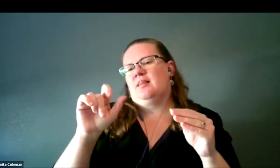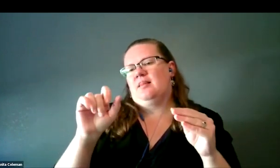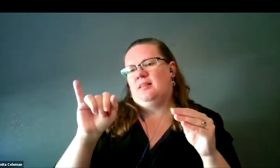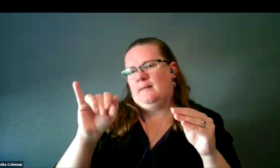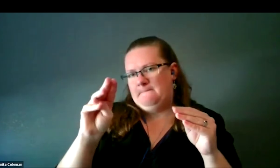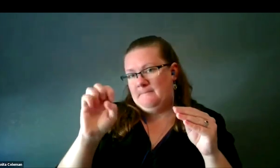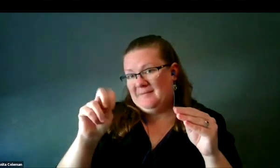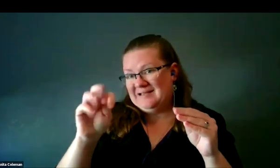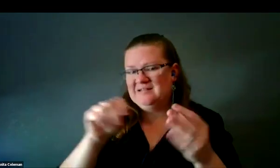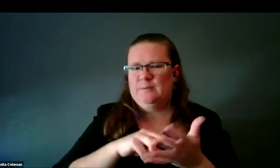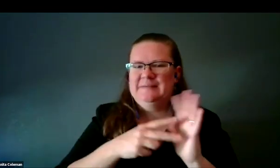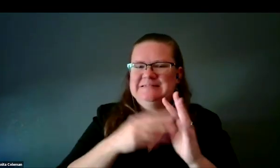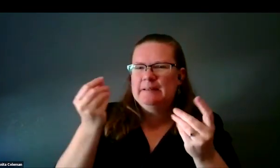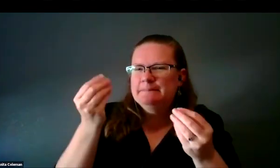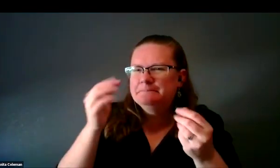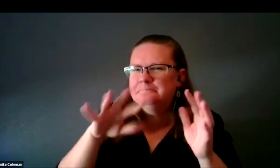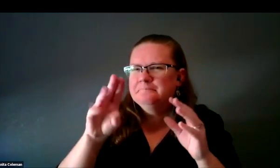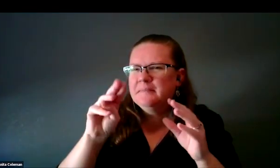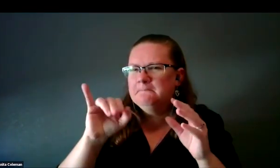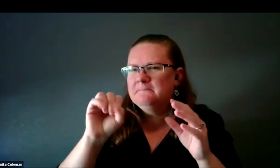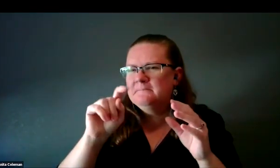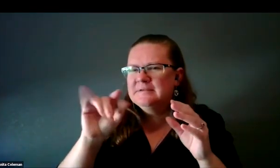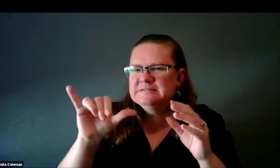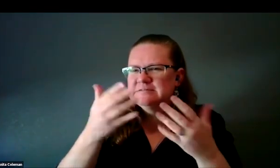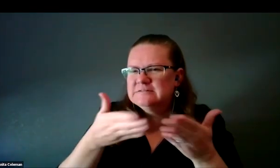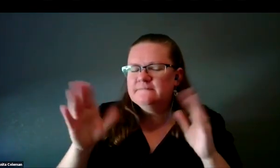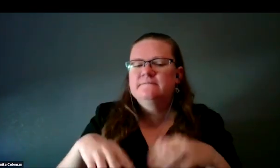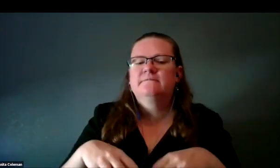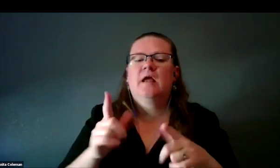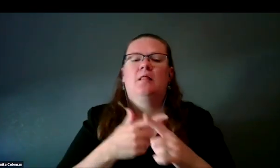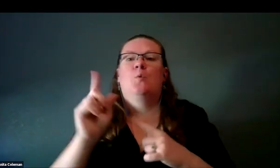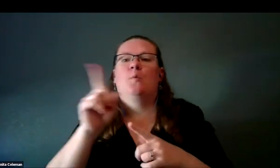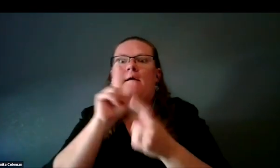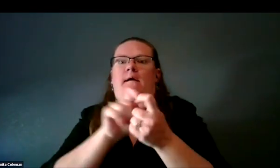which is dark, dusty stuff, and also where the stars were,